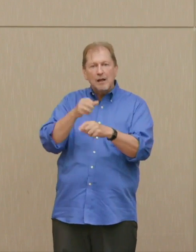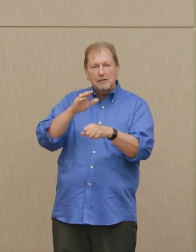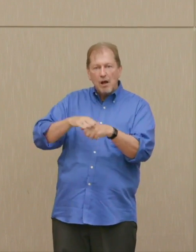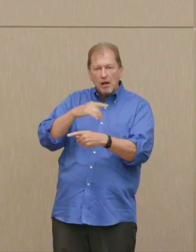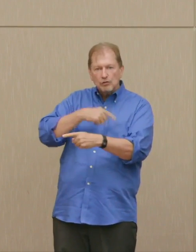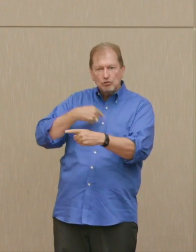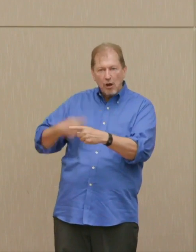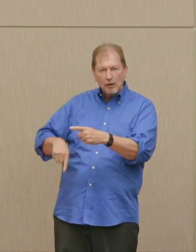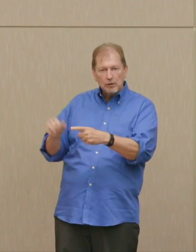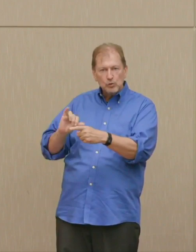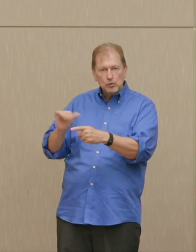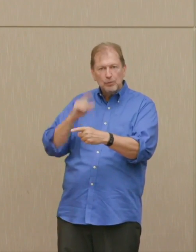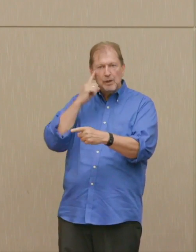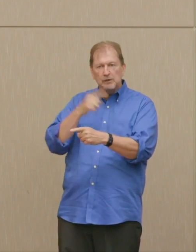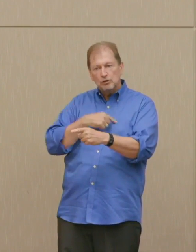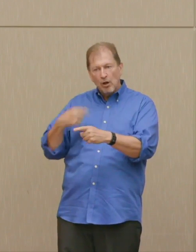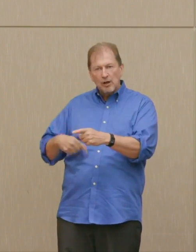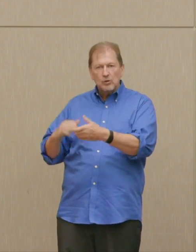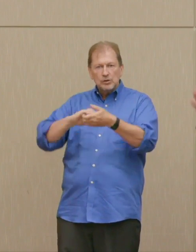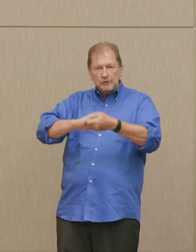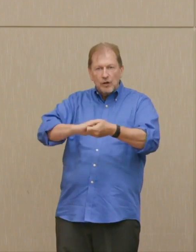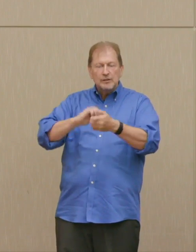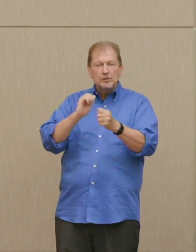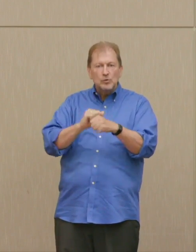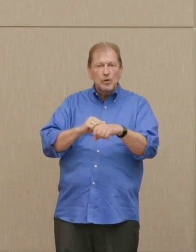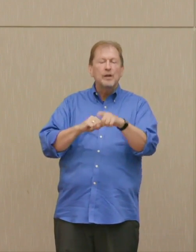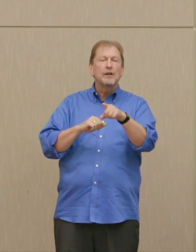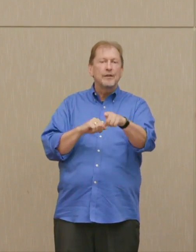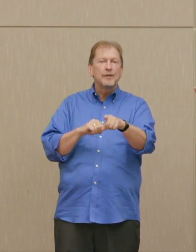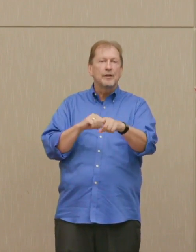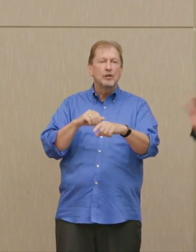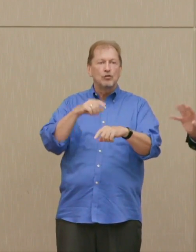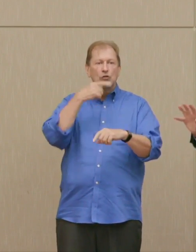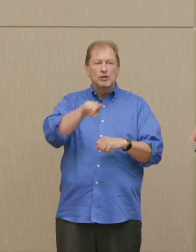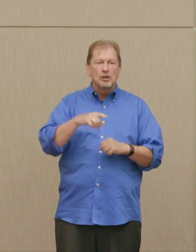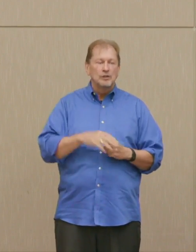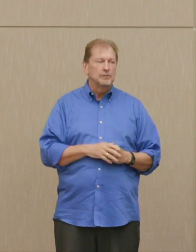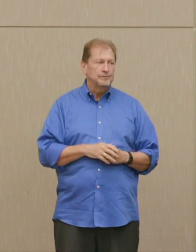Sino-Soviet plot. 100 million in west Europe as well from our fallout.